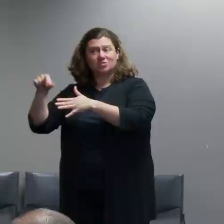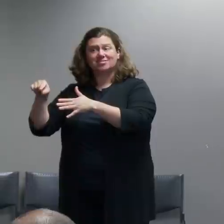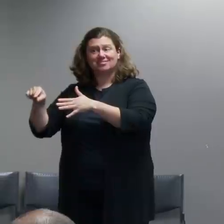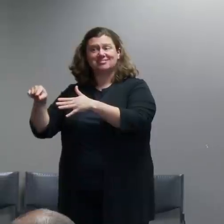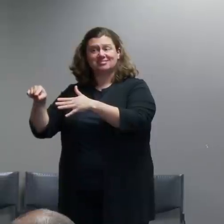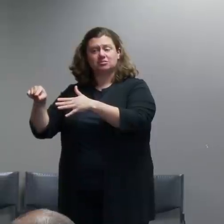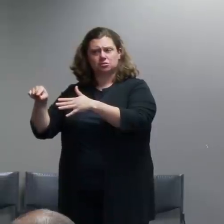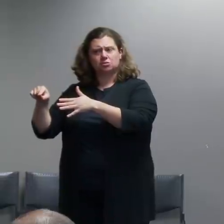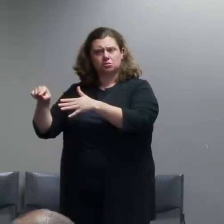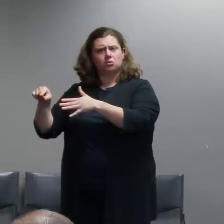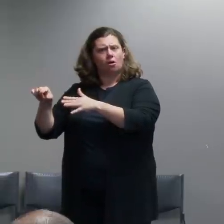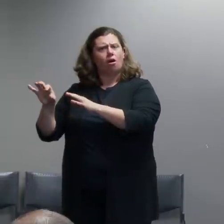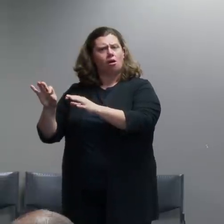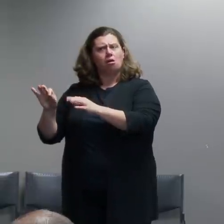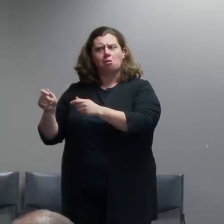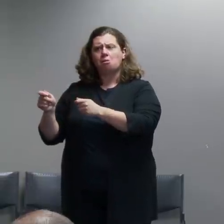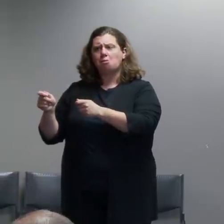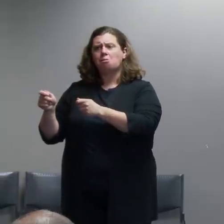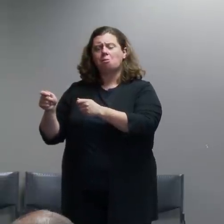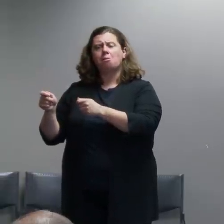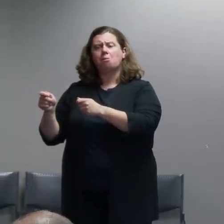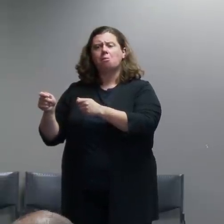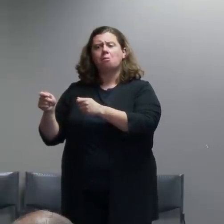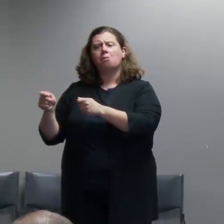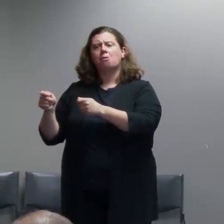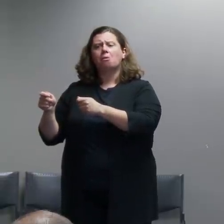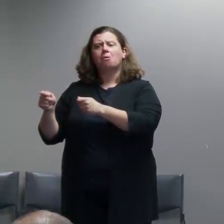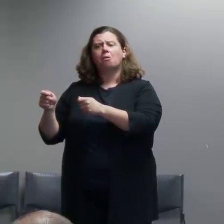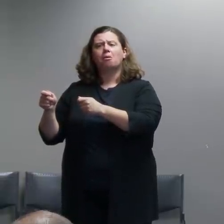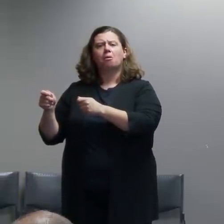sort of distance themselves from some of the elements that we